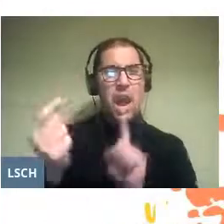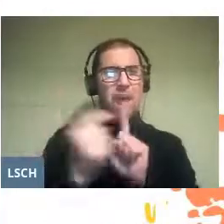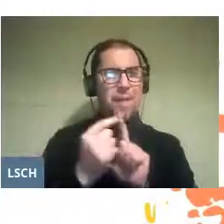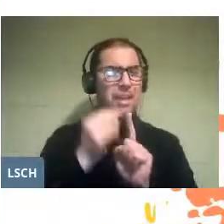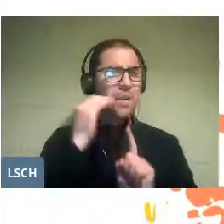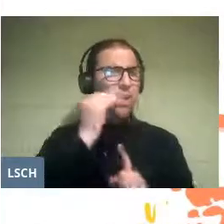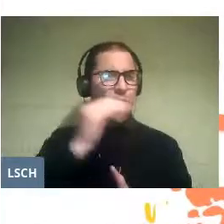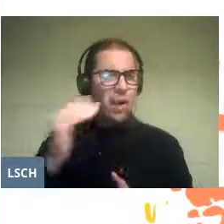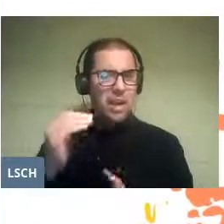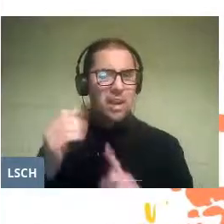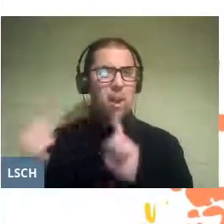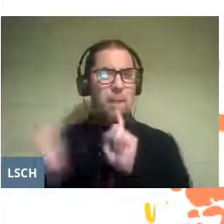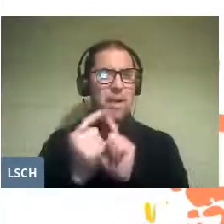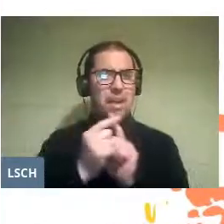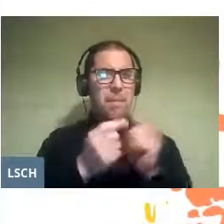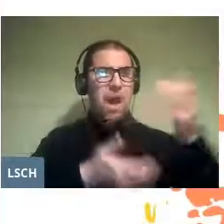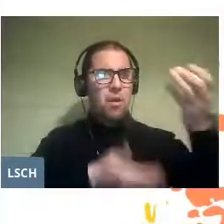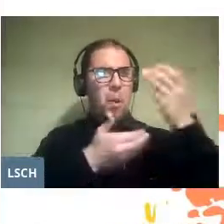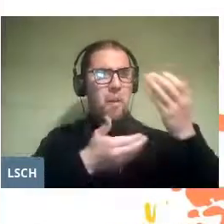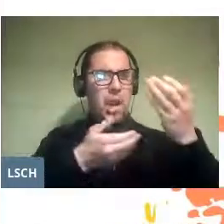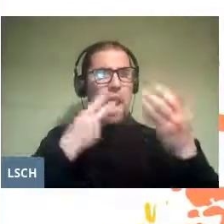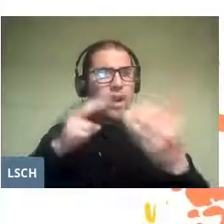had on children's personal stories?,